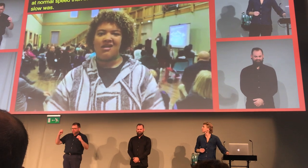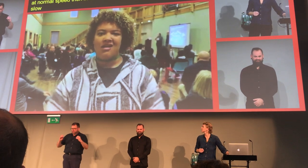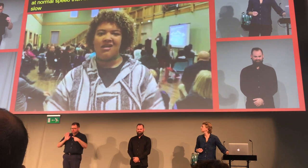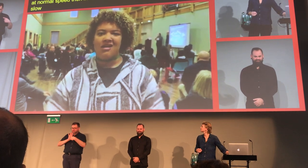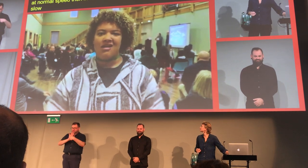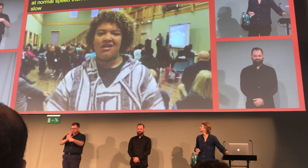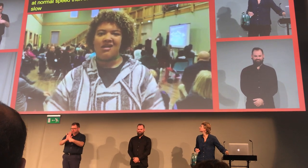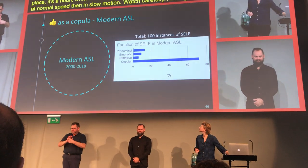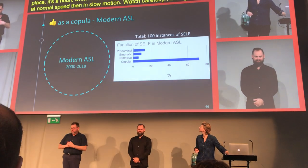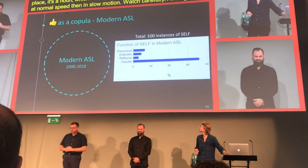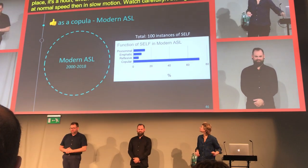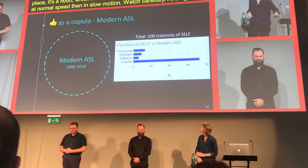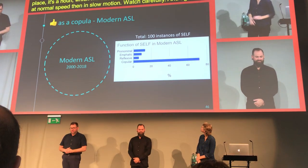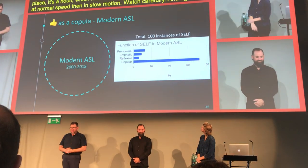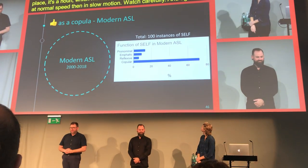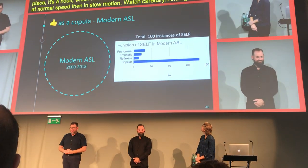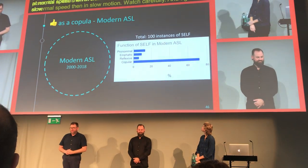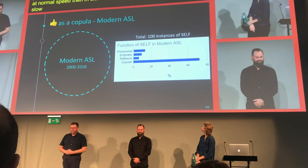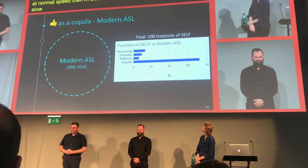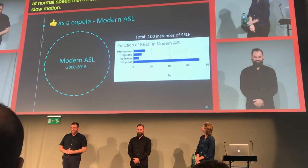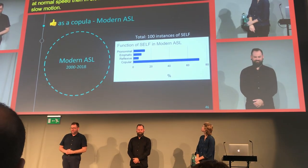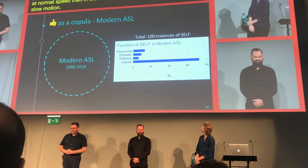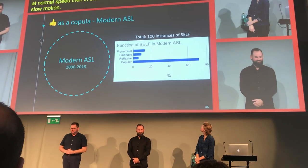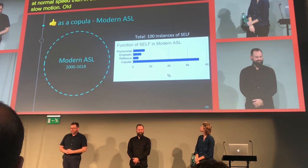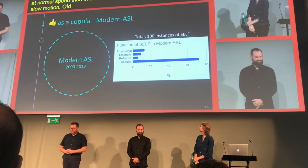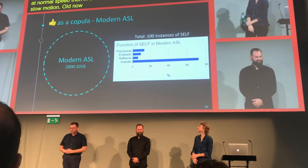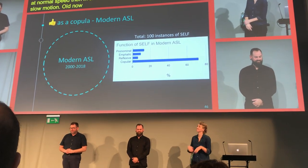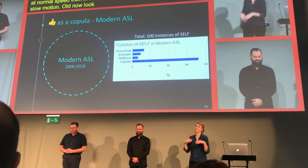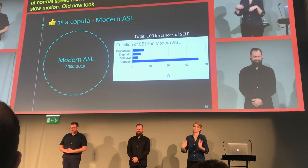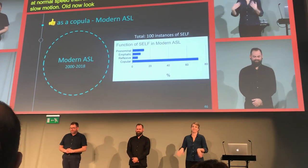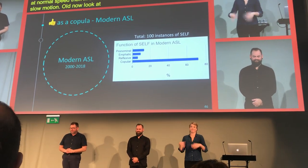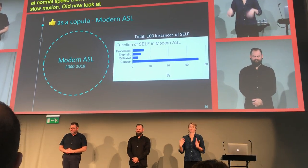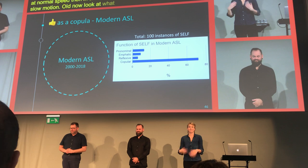All right, and now let's look at what the percentage breakdown was for modern ASL.